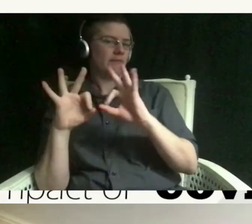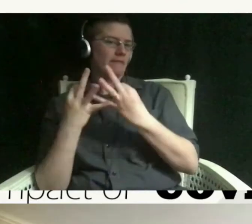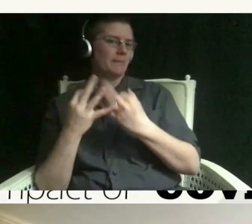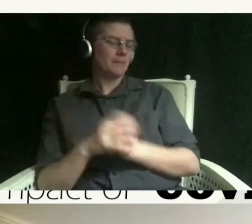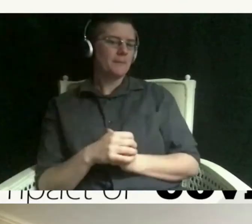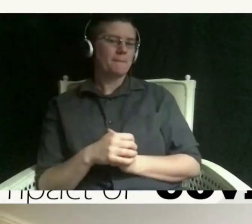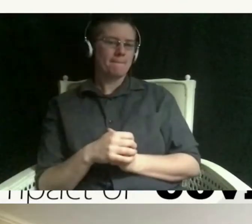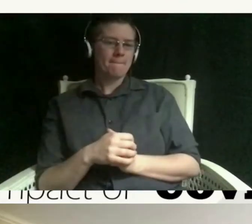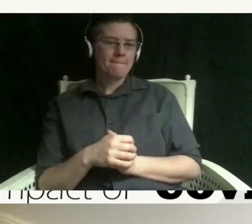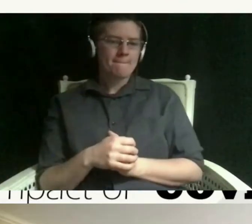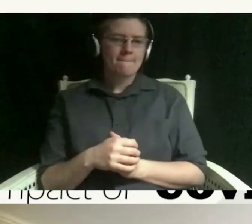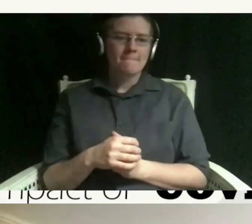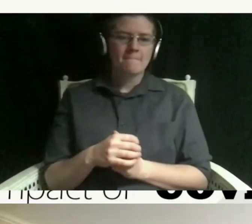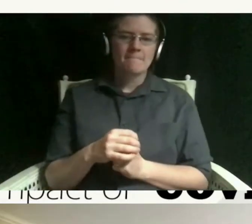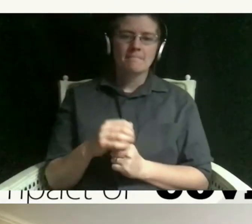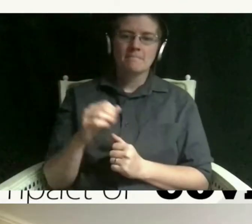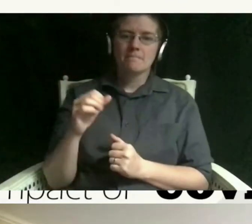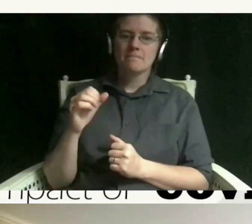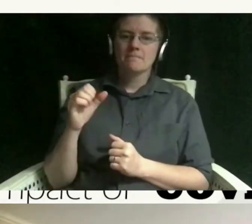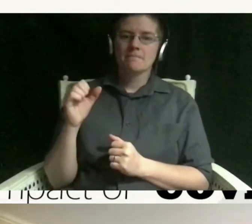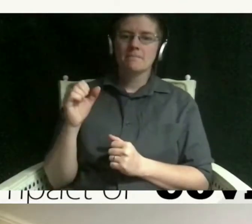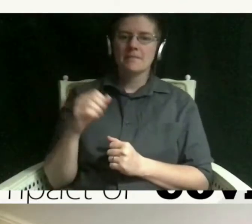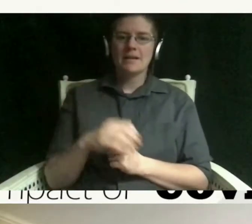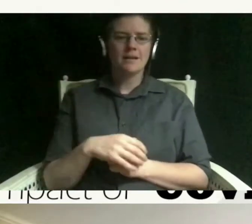yeah everything shopping could be such a great thing